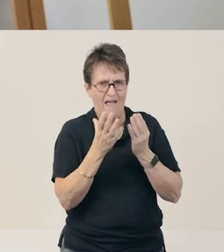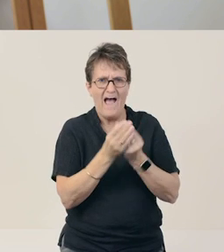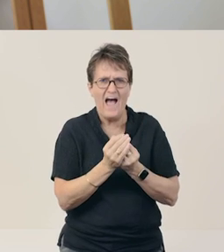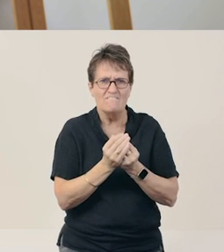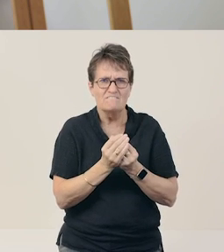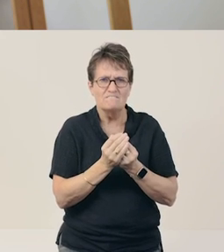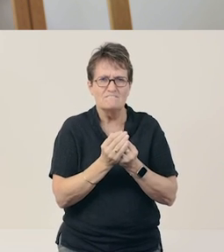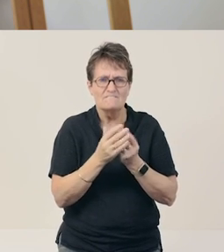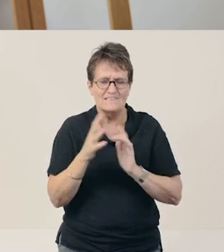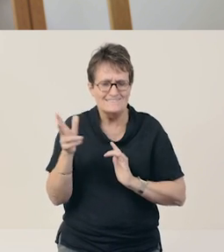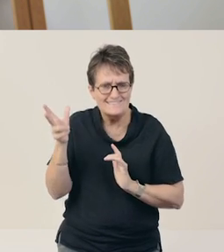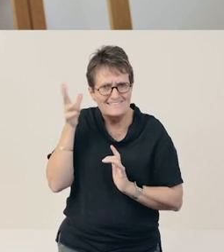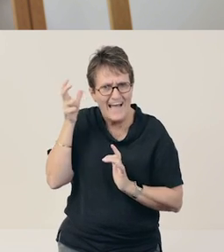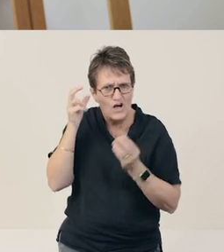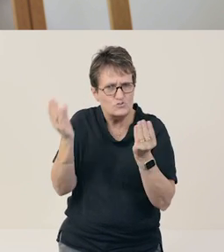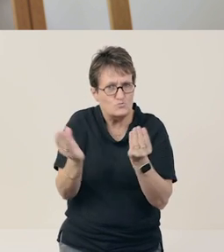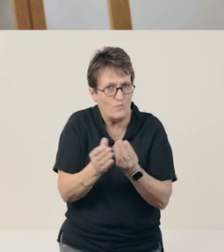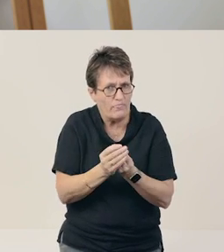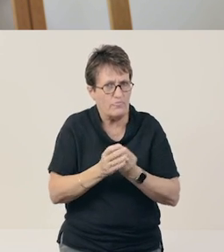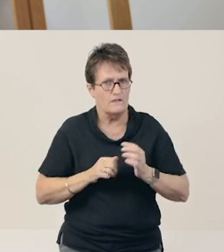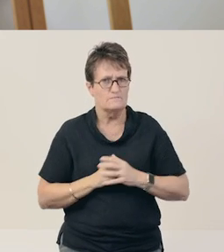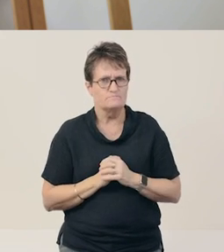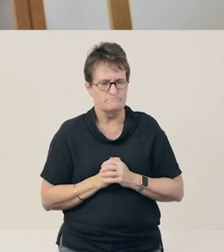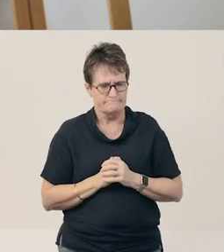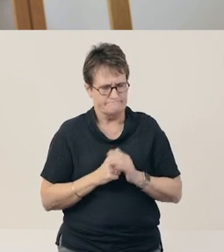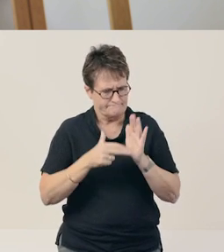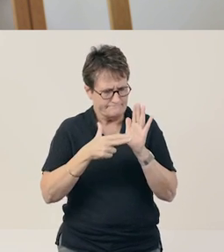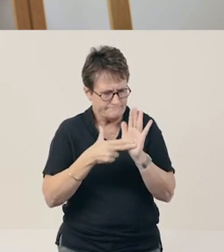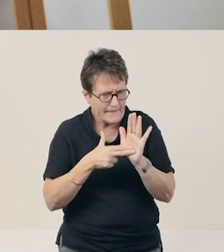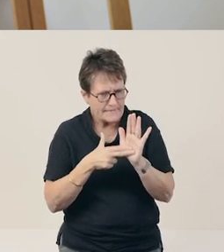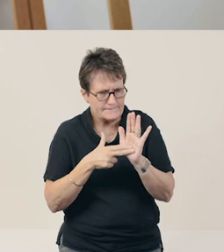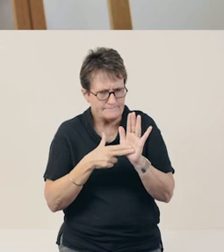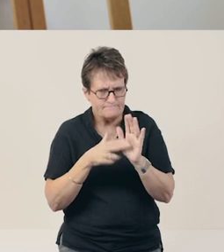Hm, do you know the sound that the letter N makes?